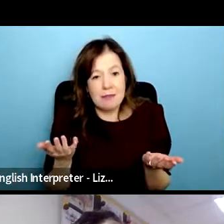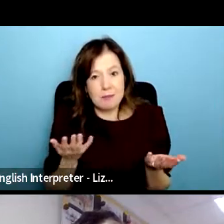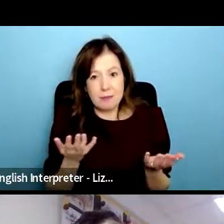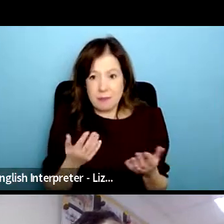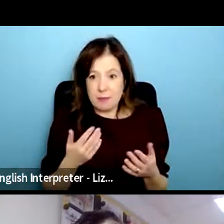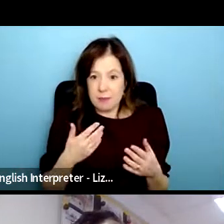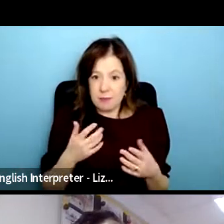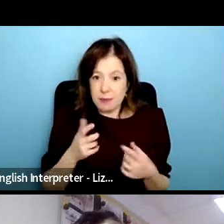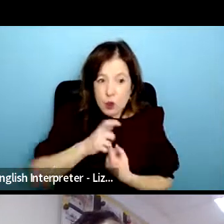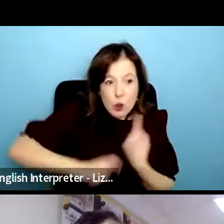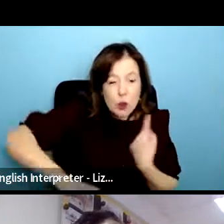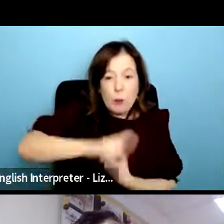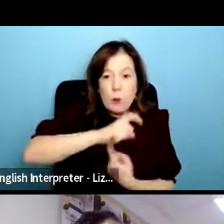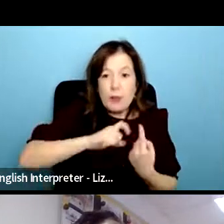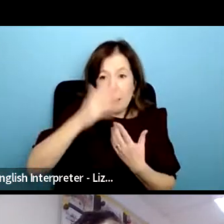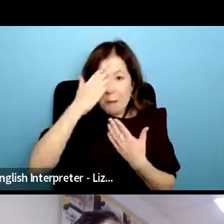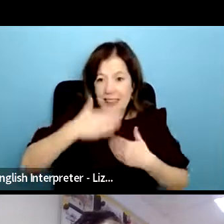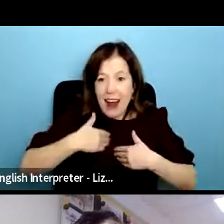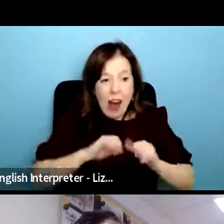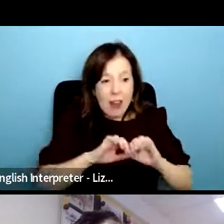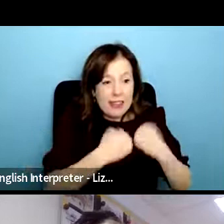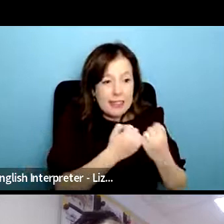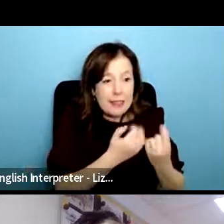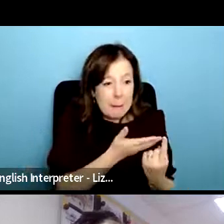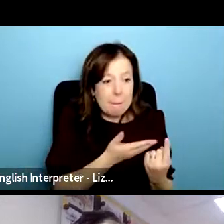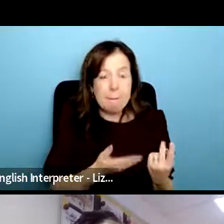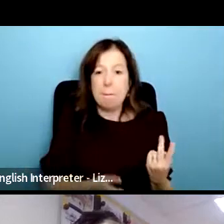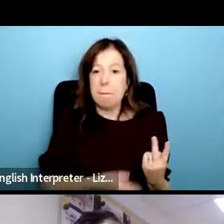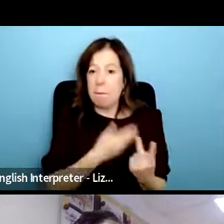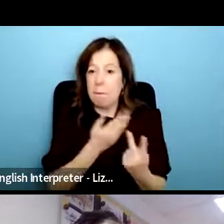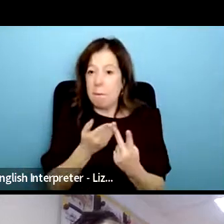community mental health teams or getting people like helping them get benefits or sign posting